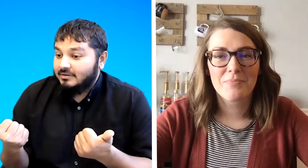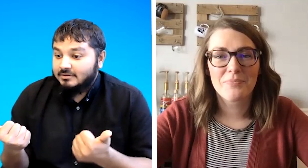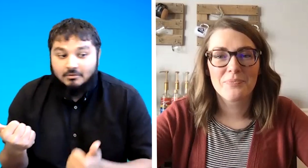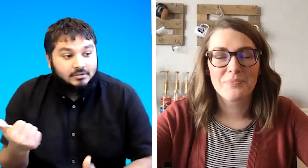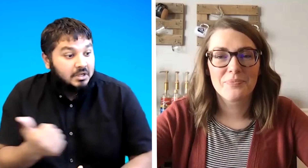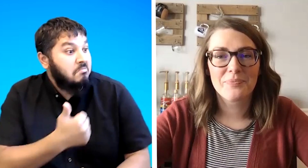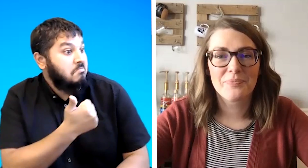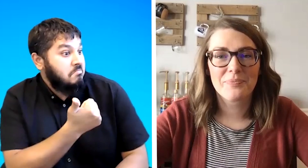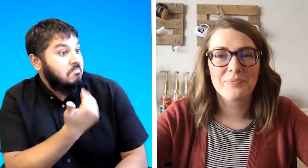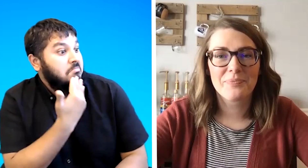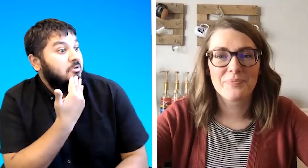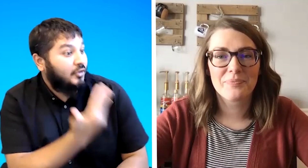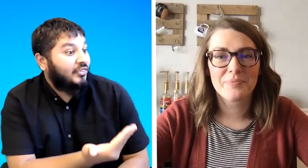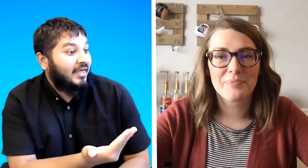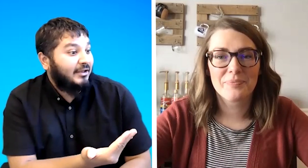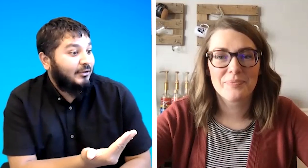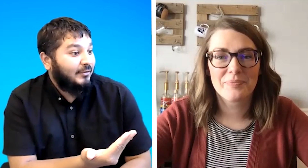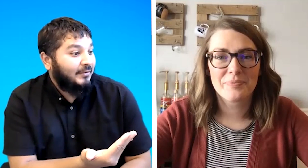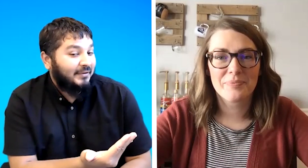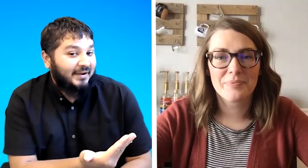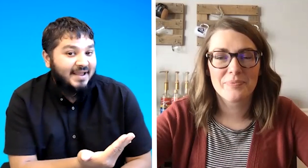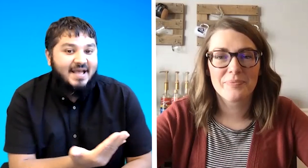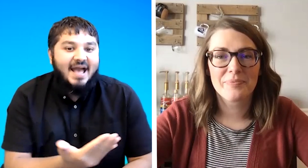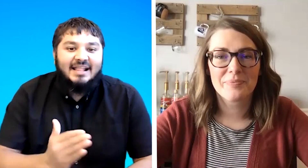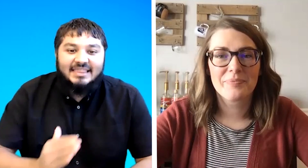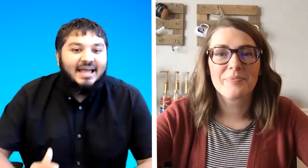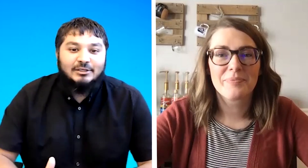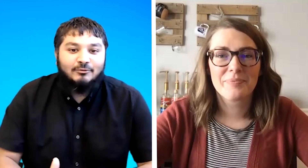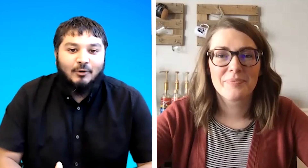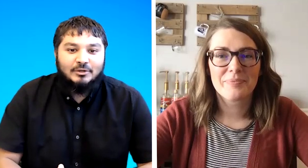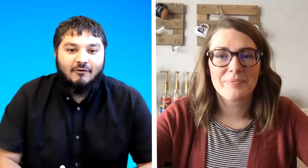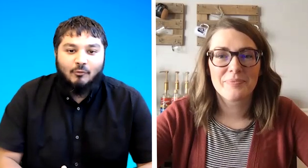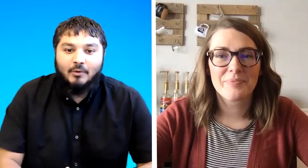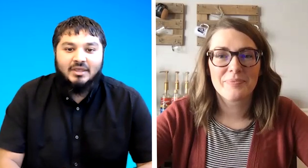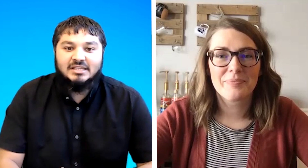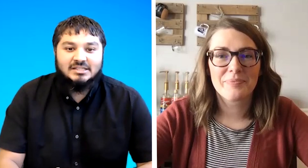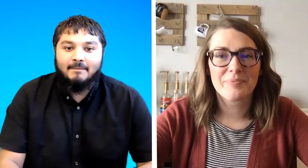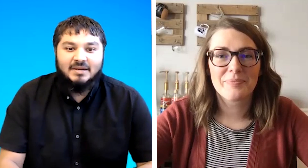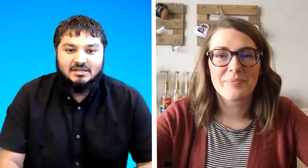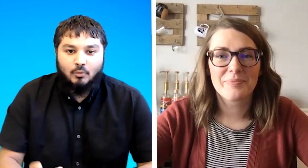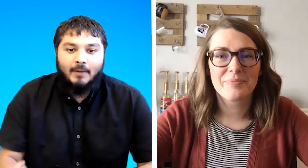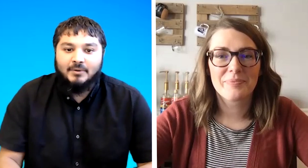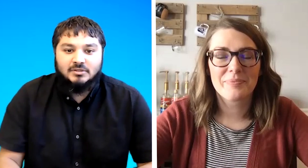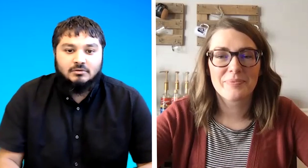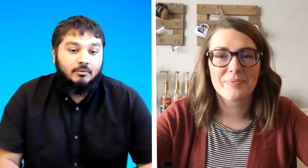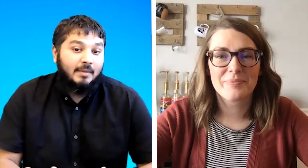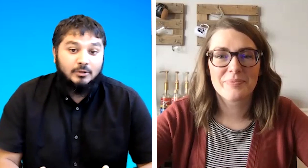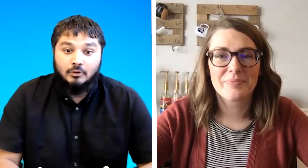he will say good thank you okay and that is wrong [ __ ] when we establish one person or maybe two